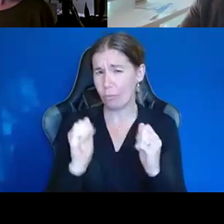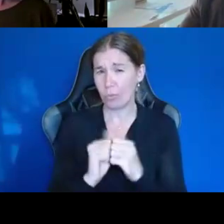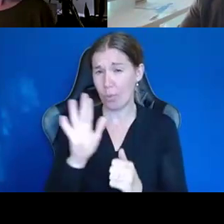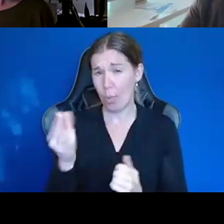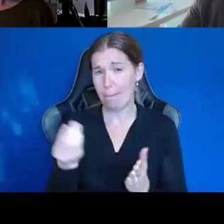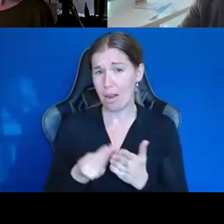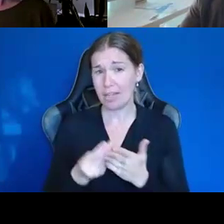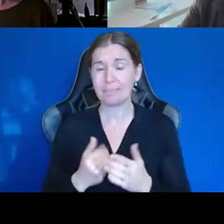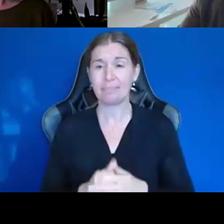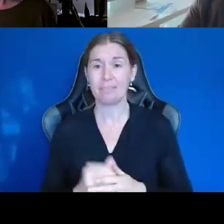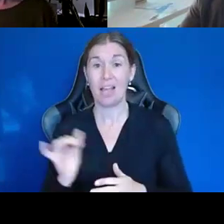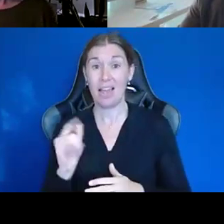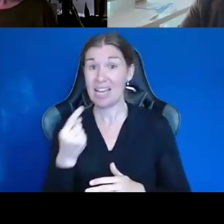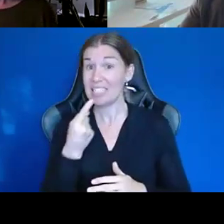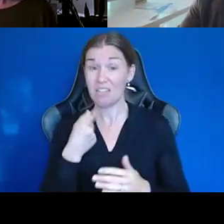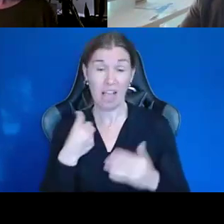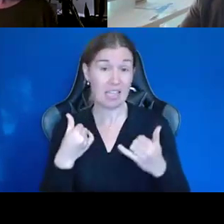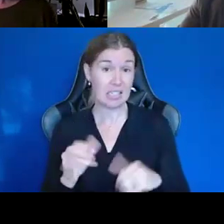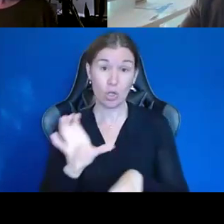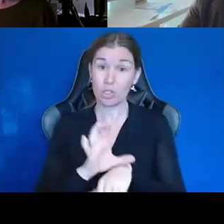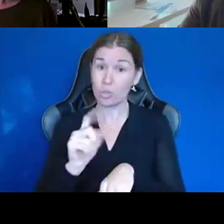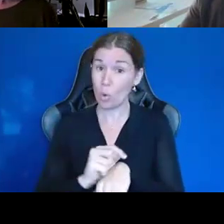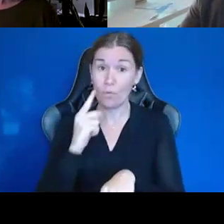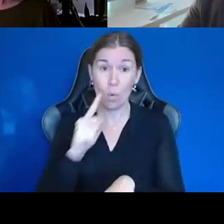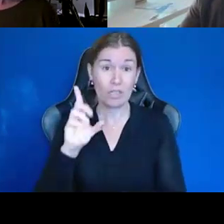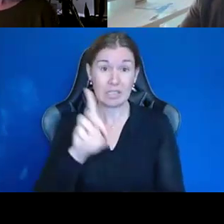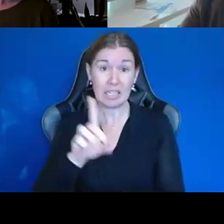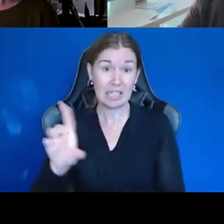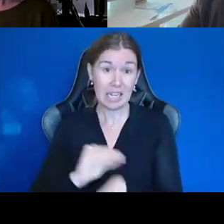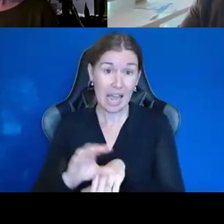Like I said, I still consult for the DD Council, and I help with the classes.